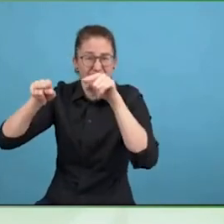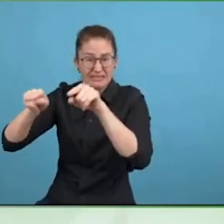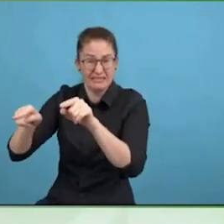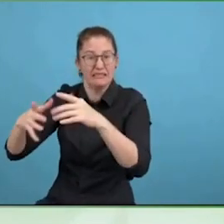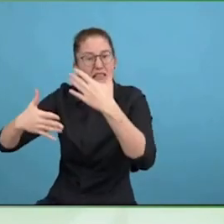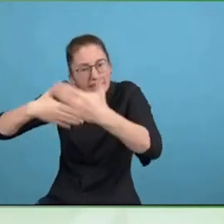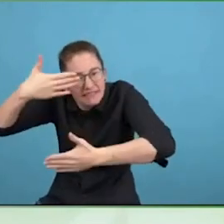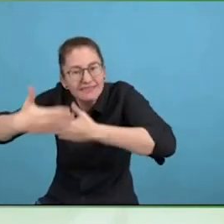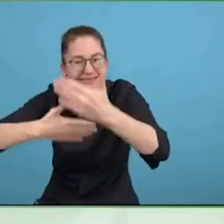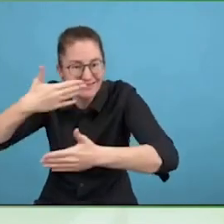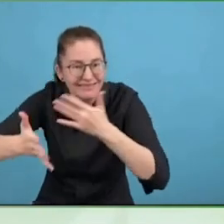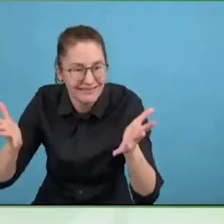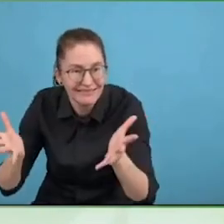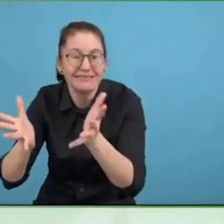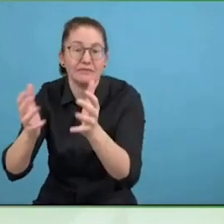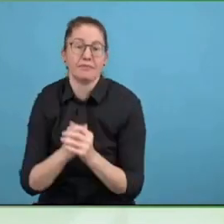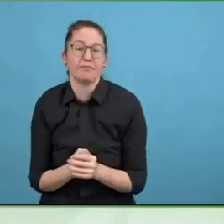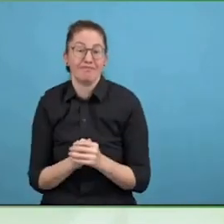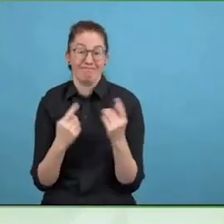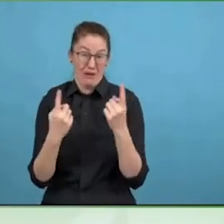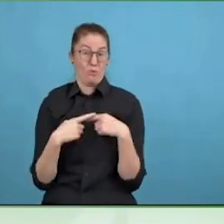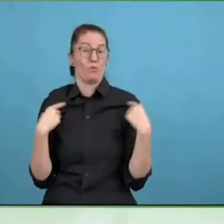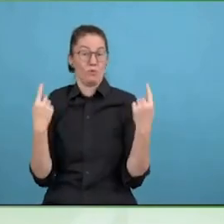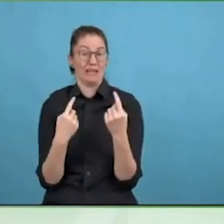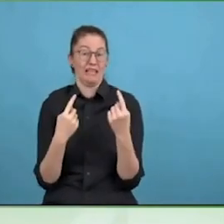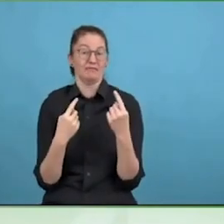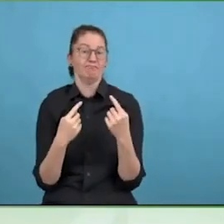thing, but I often see consultants stepping in and saying we can help